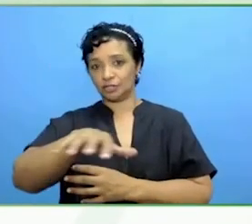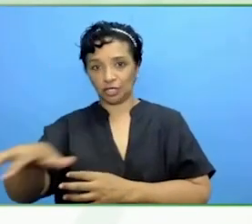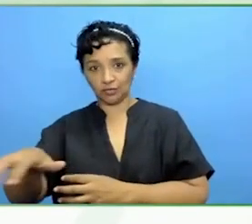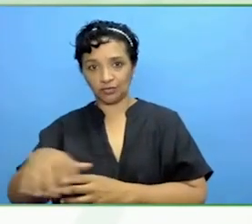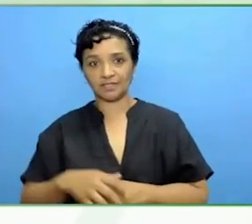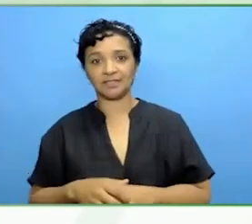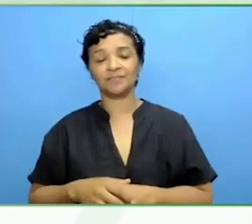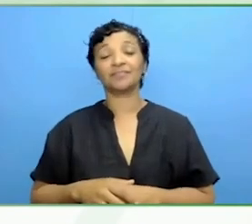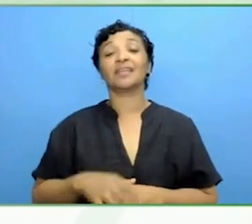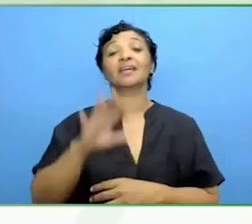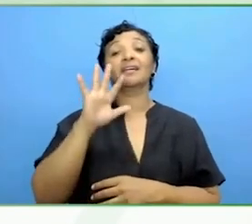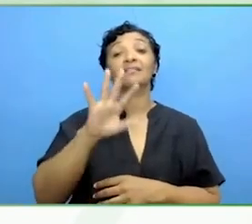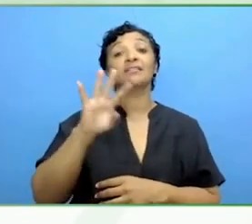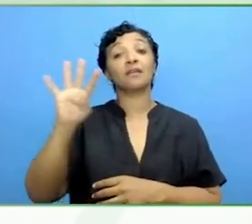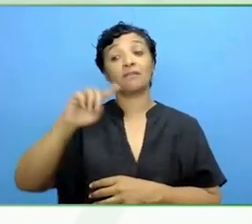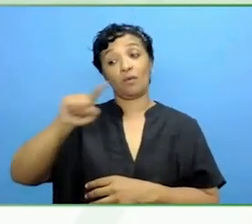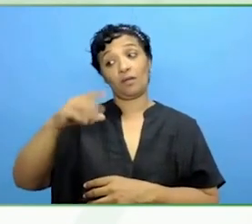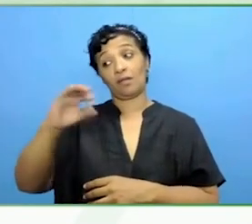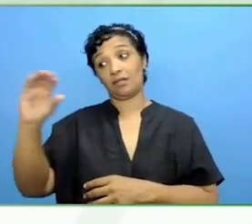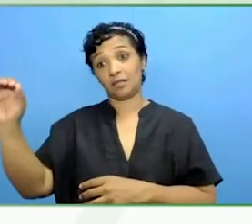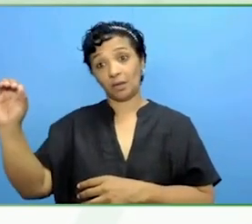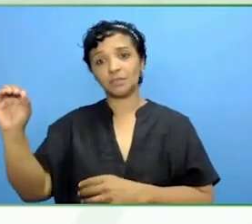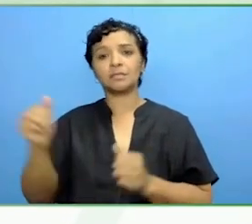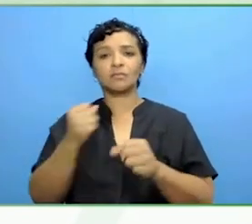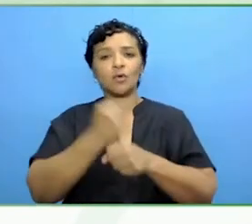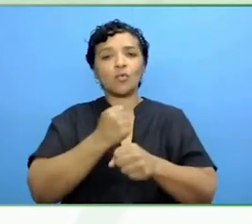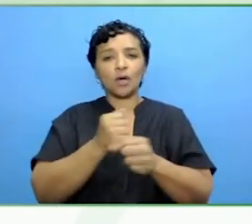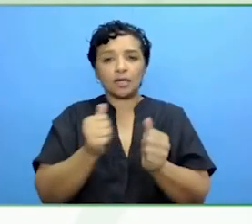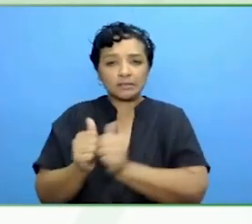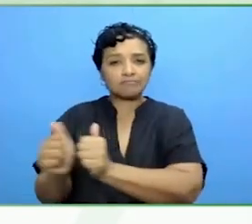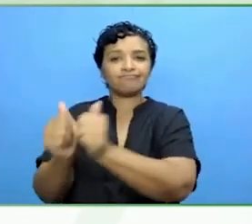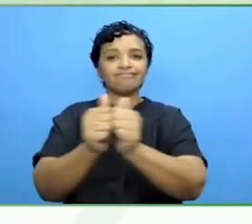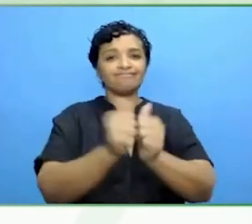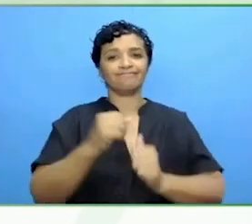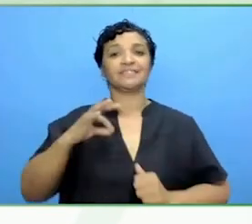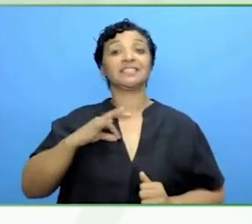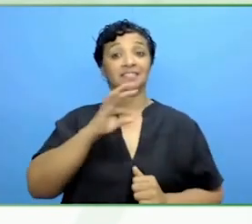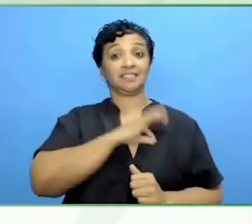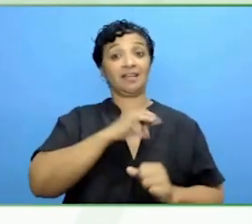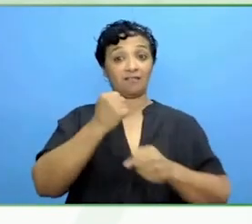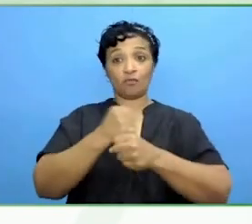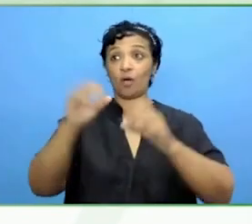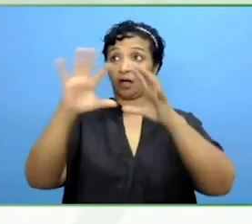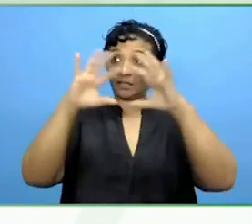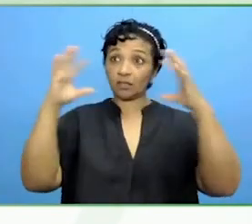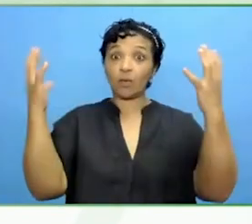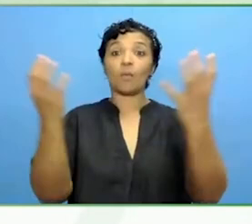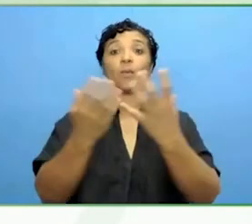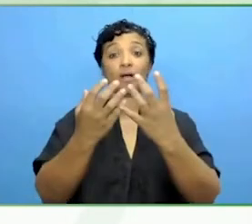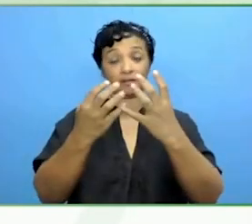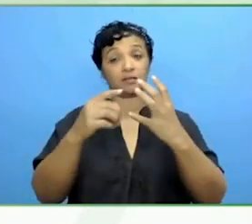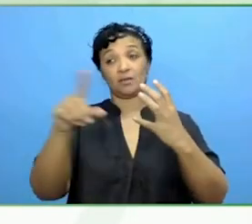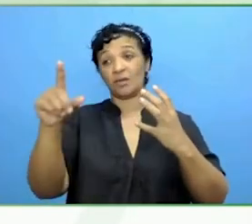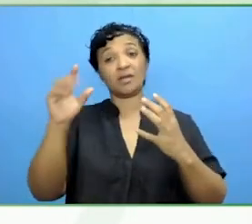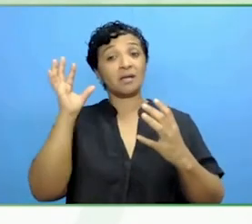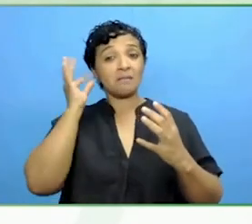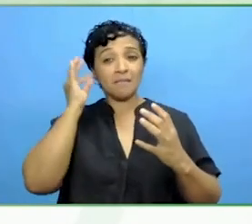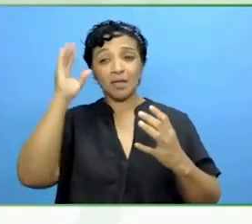34,000 colleagues, incredibly committed women and men, who help us to carry out those activities.